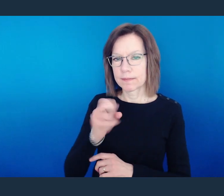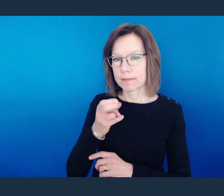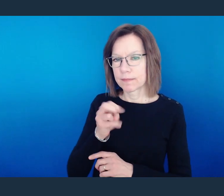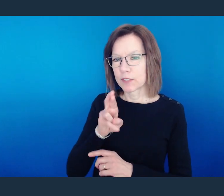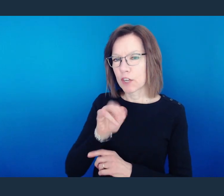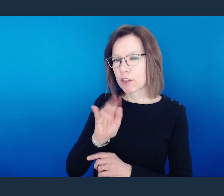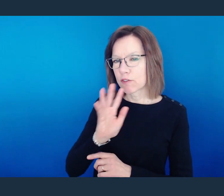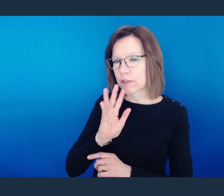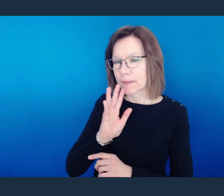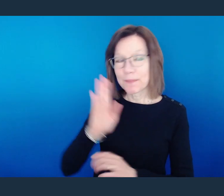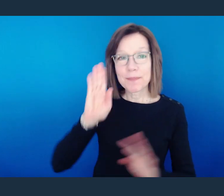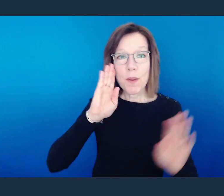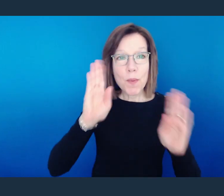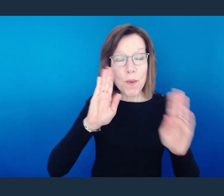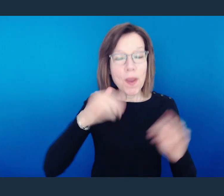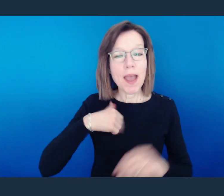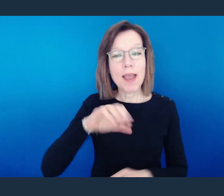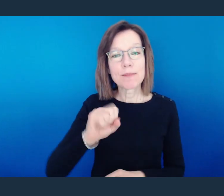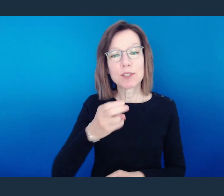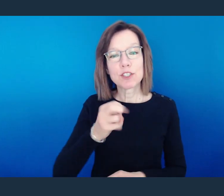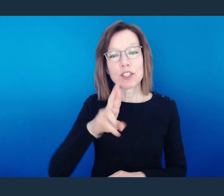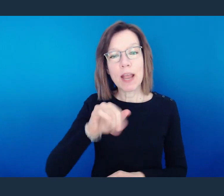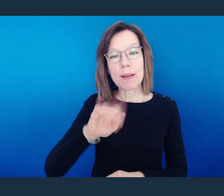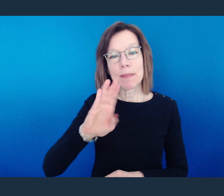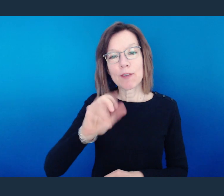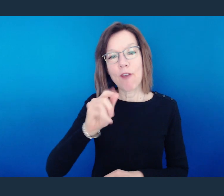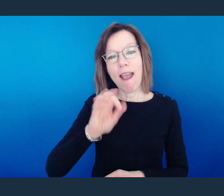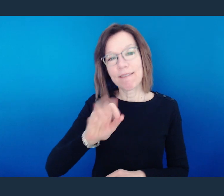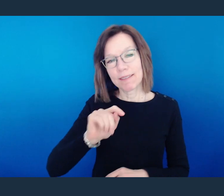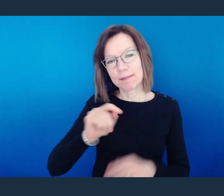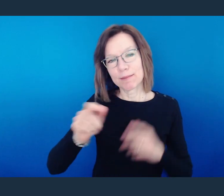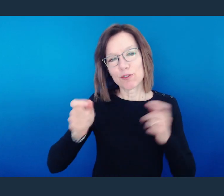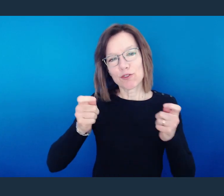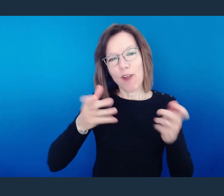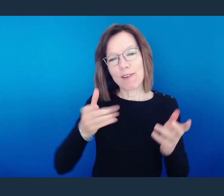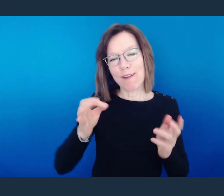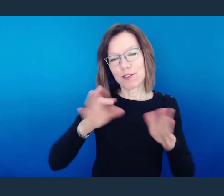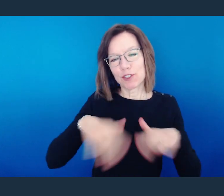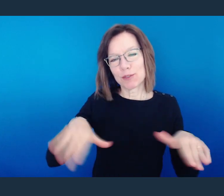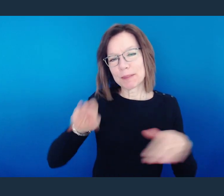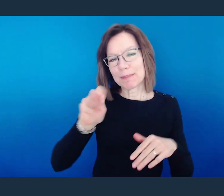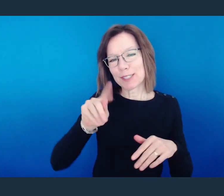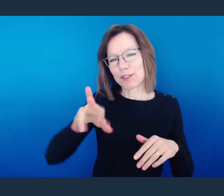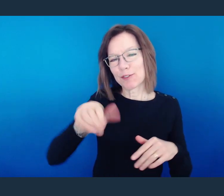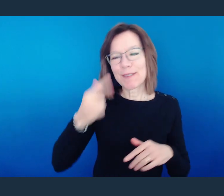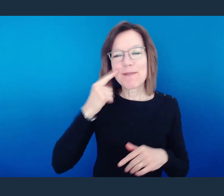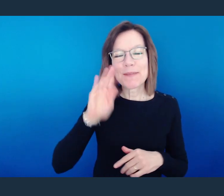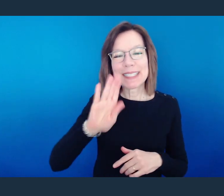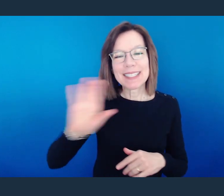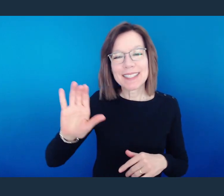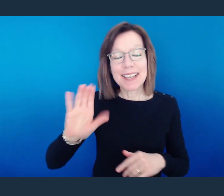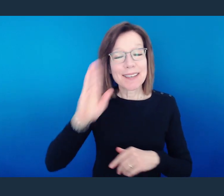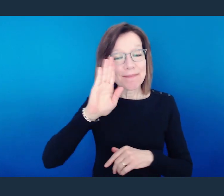Hi, guys. My name is Sheri Becraft. I'm the director of children's ministries at Bethany Community Church.